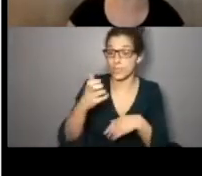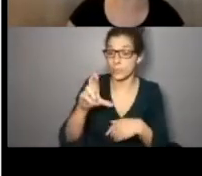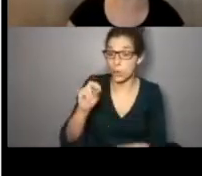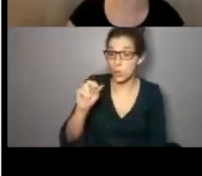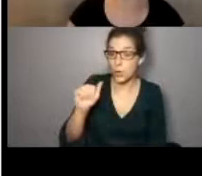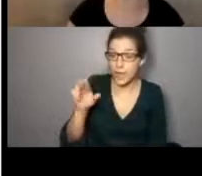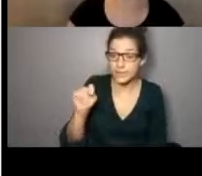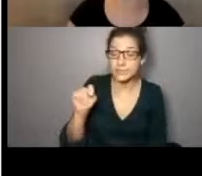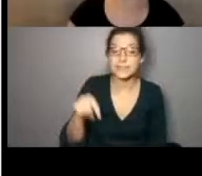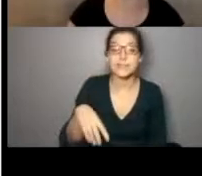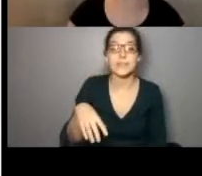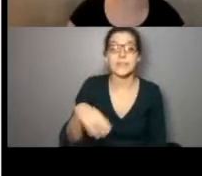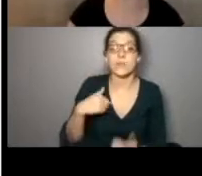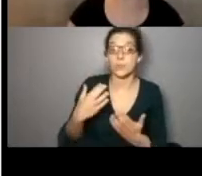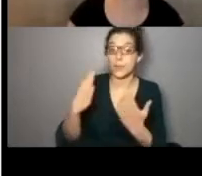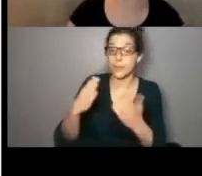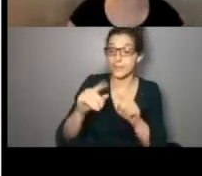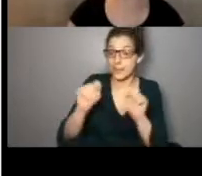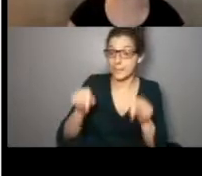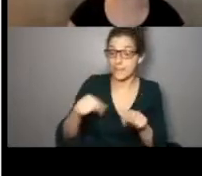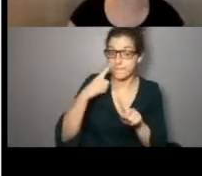Hero Act. There's a recommended template for your